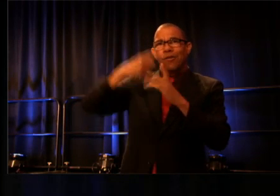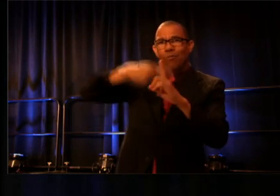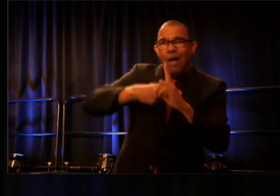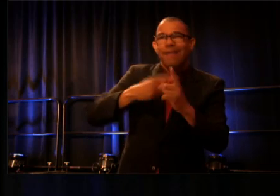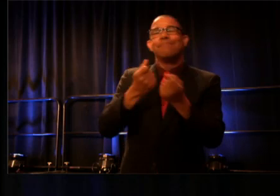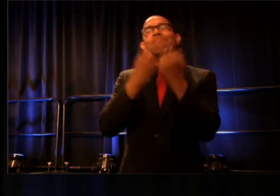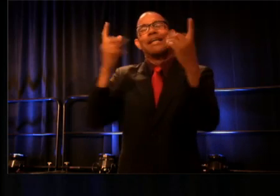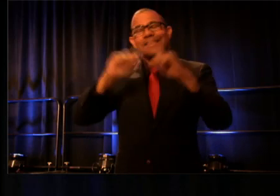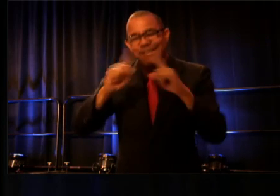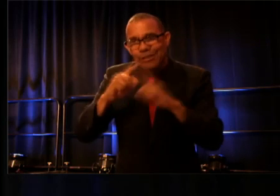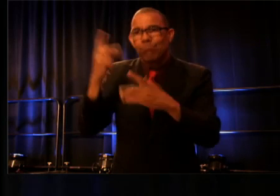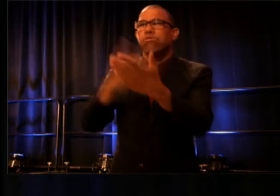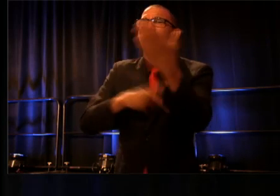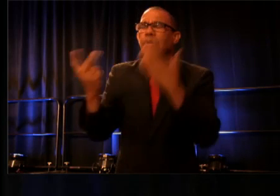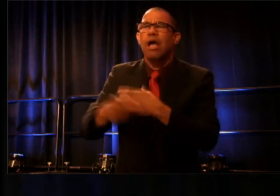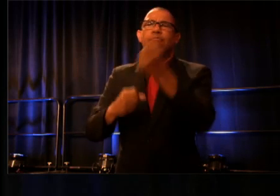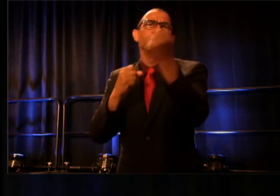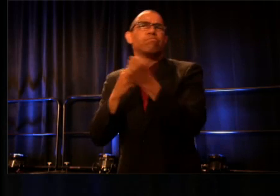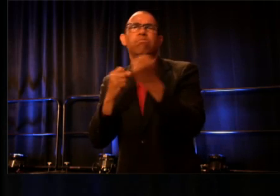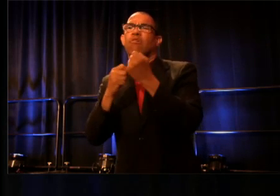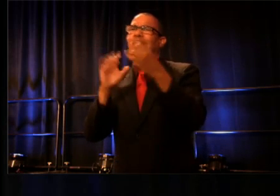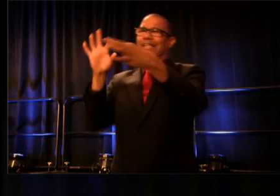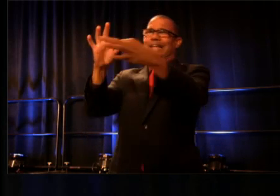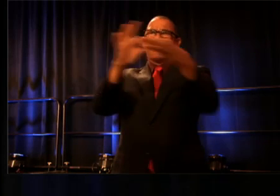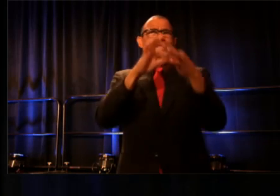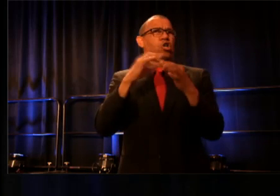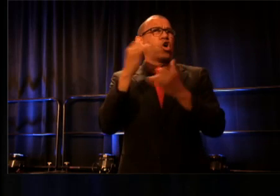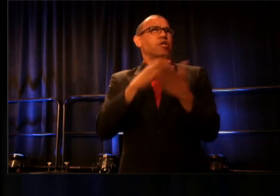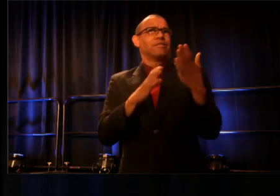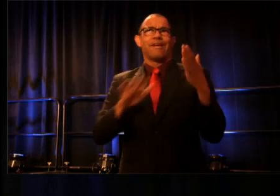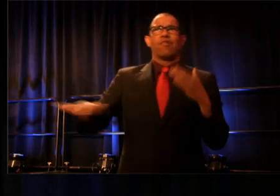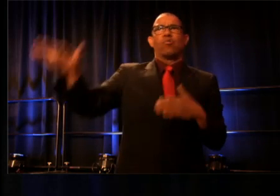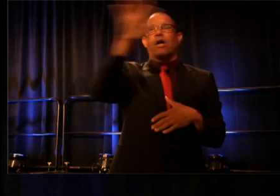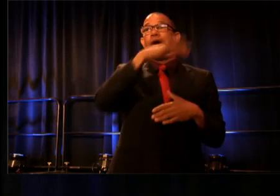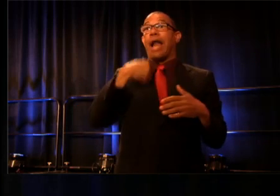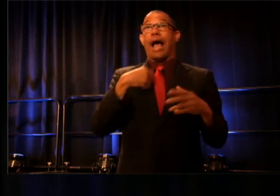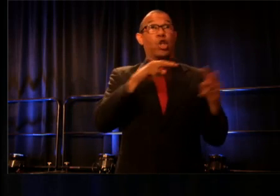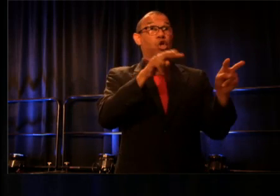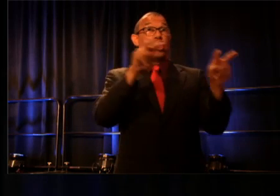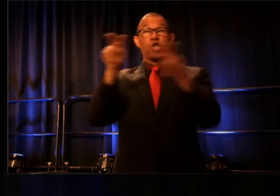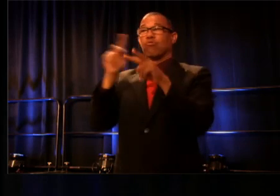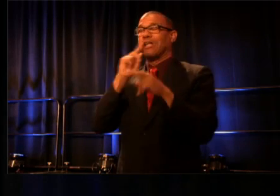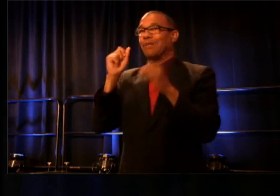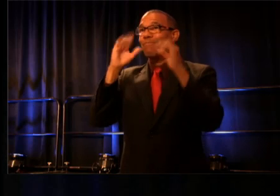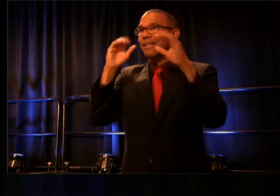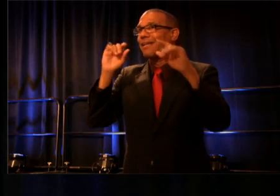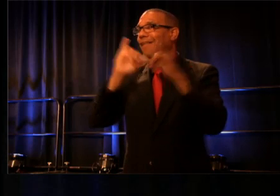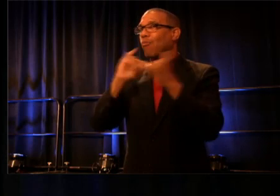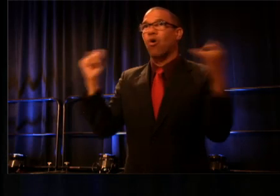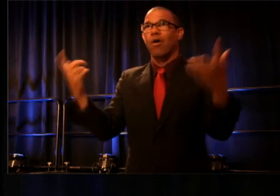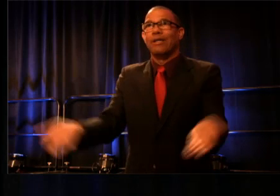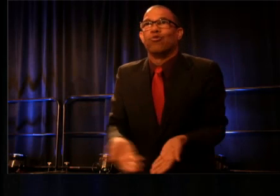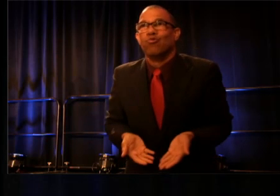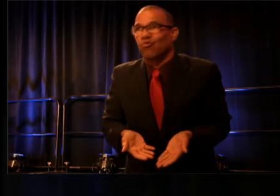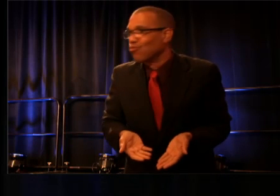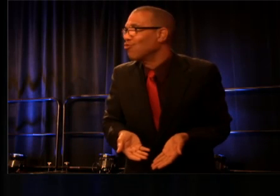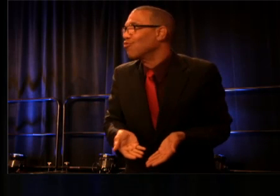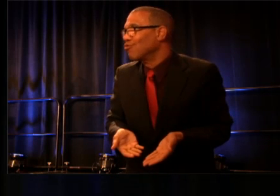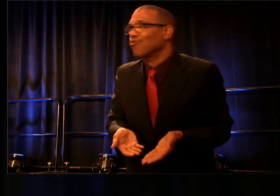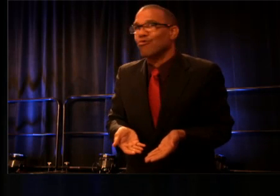connecting theatre artists everywhere. I mean look around, this is amazing that we are even here. It's been a kind of, "This is your life